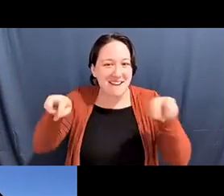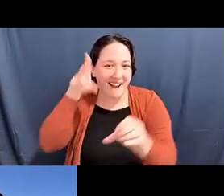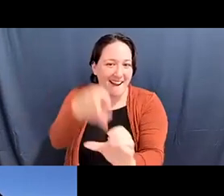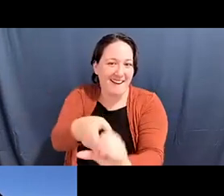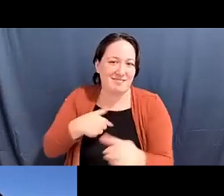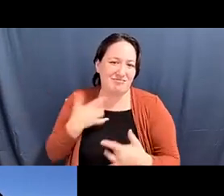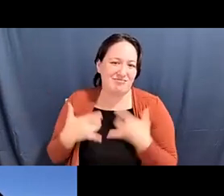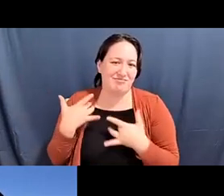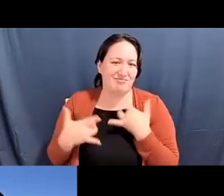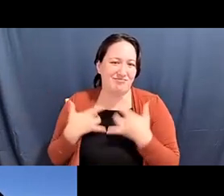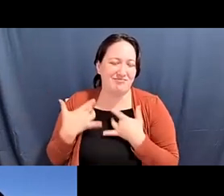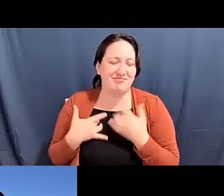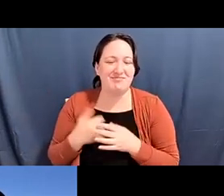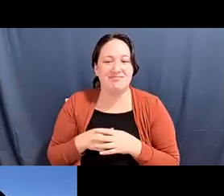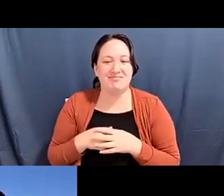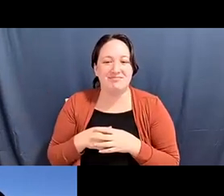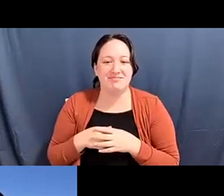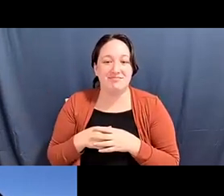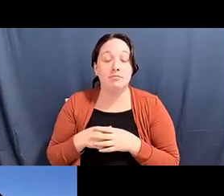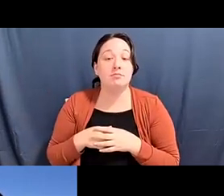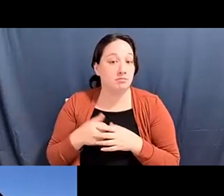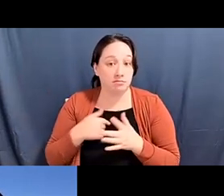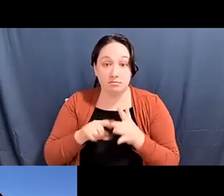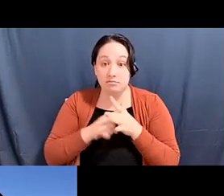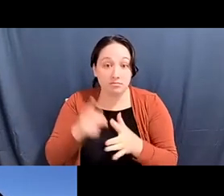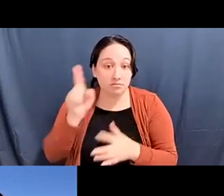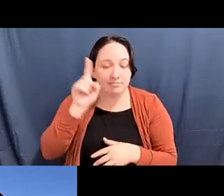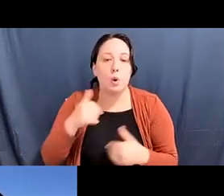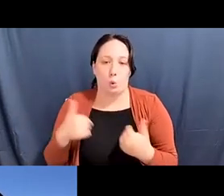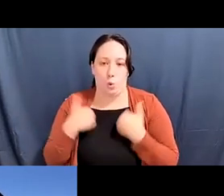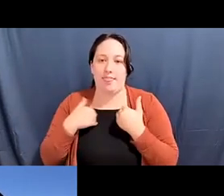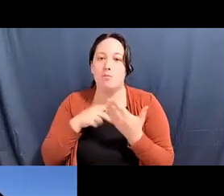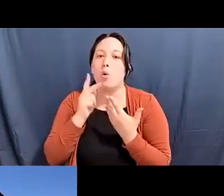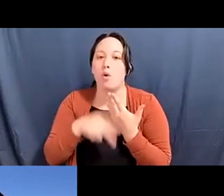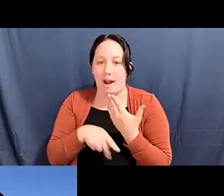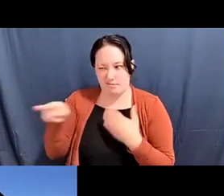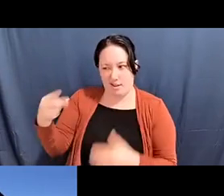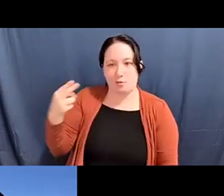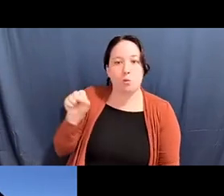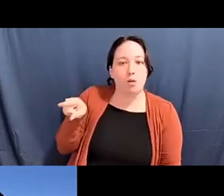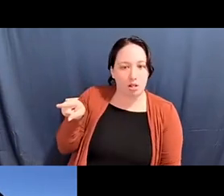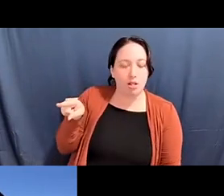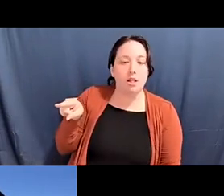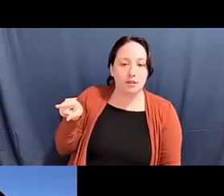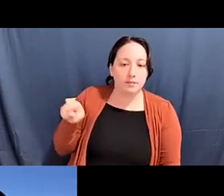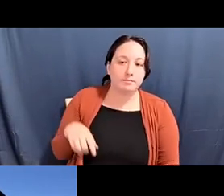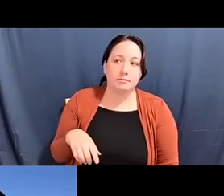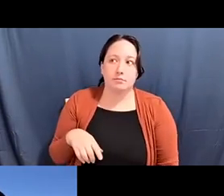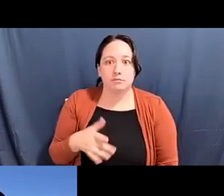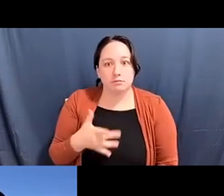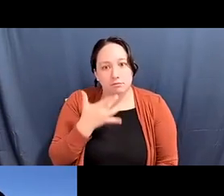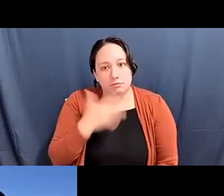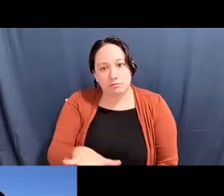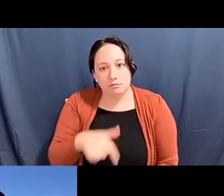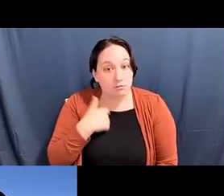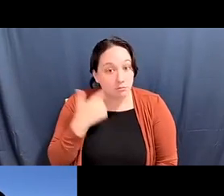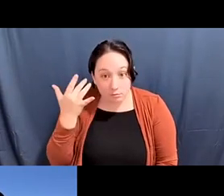Alex Tom he/him: And I got my start really in youth programs in high school and I was very fortunate to get involved in high school